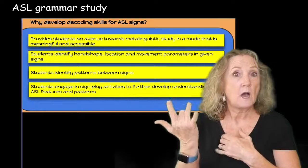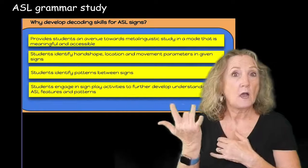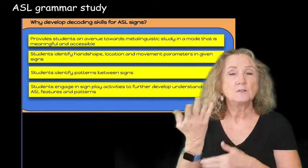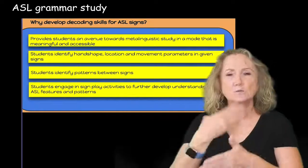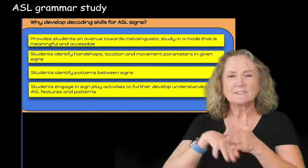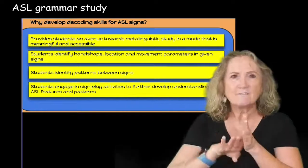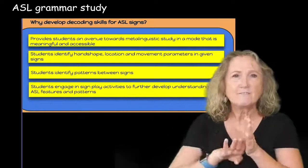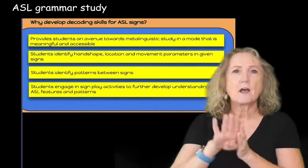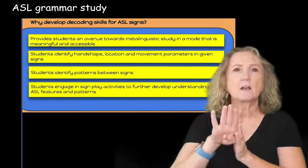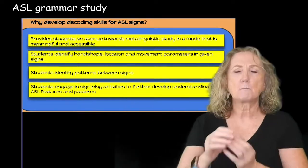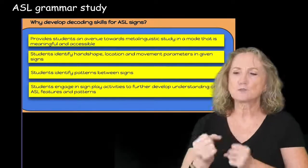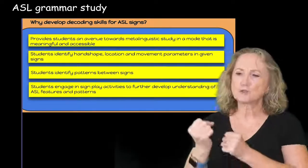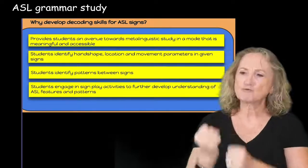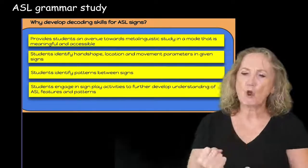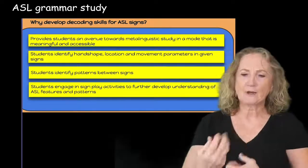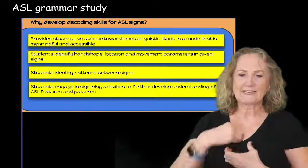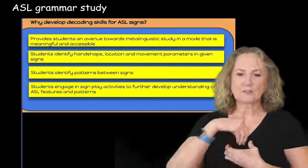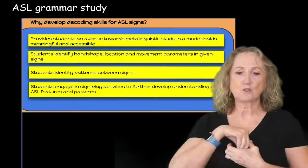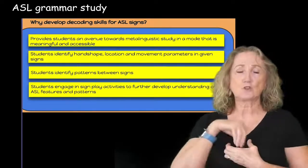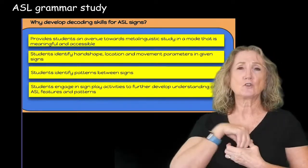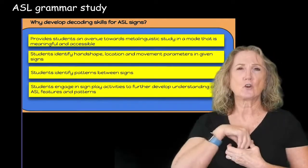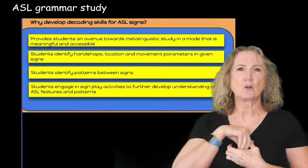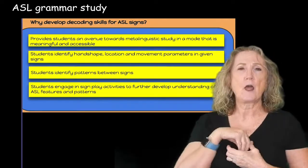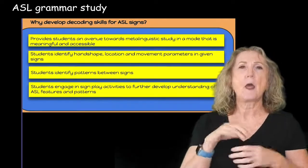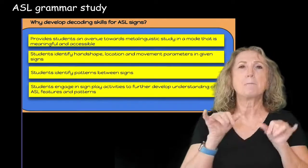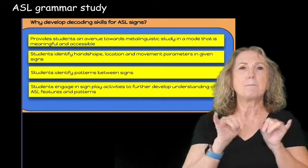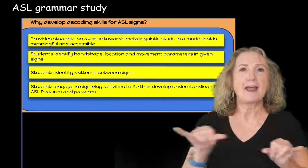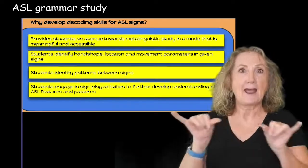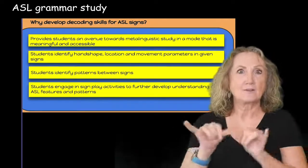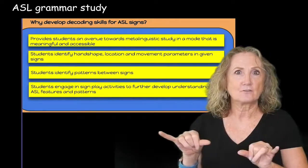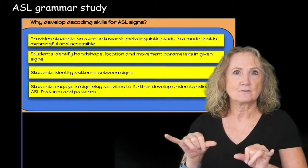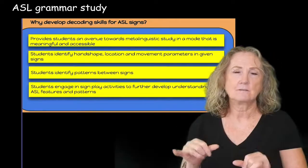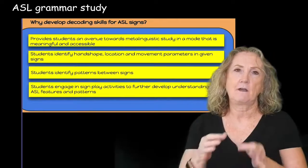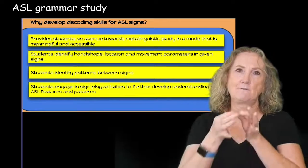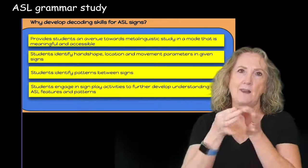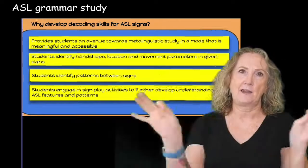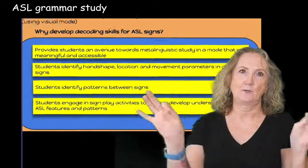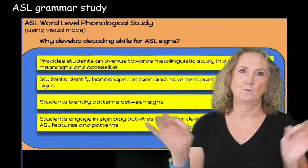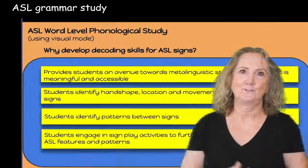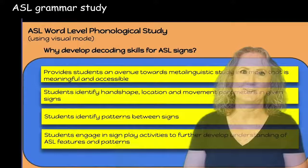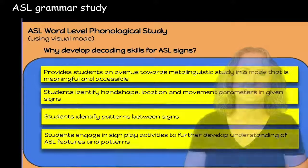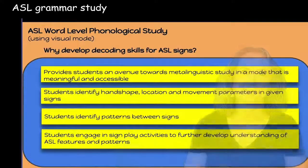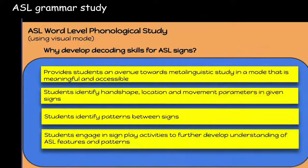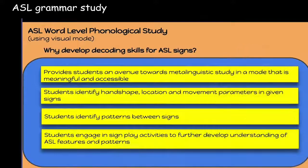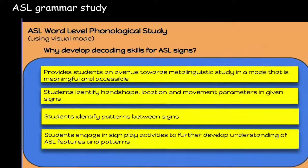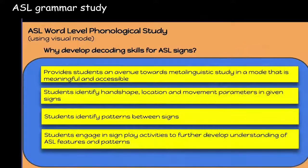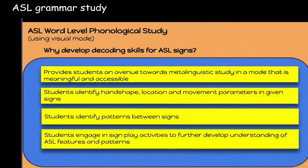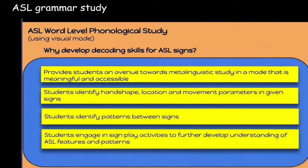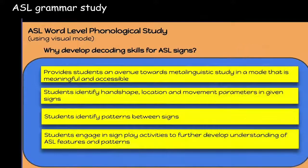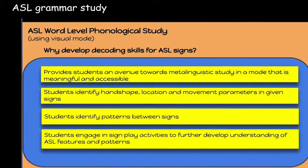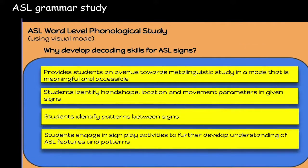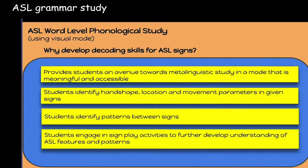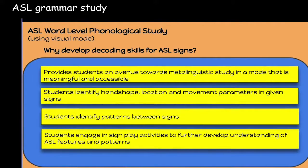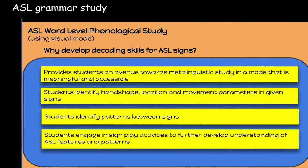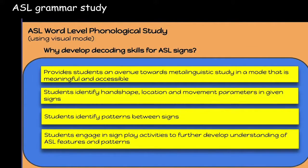fines to develop a strong